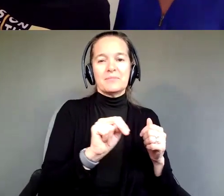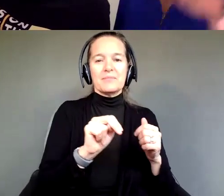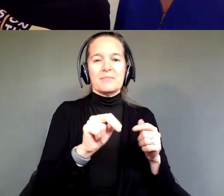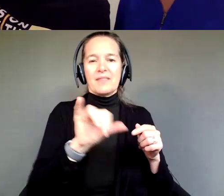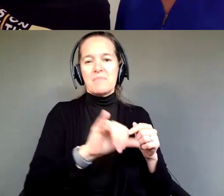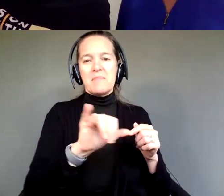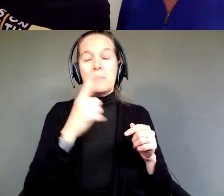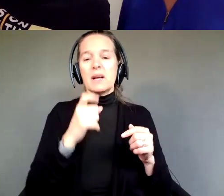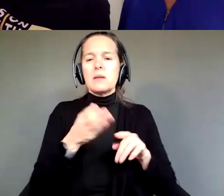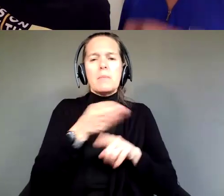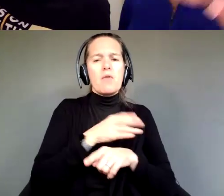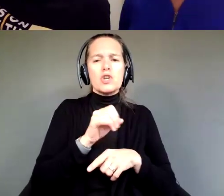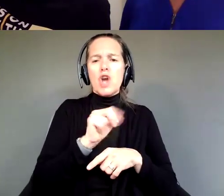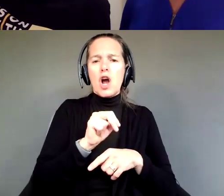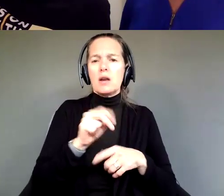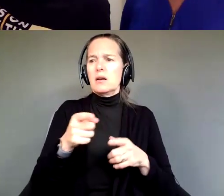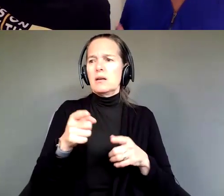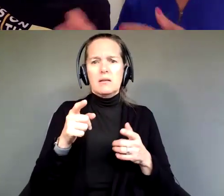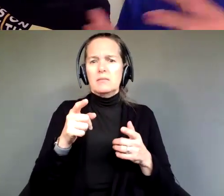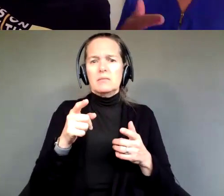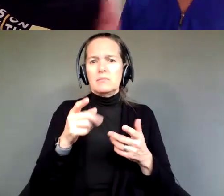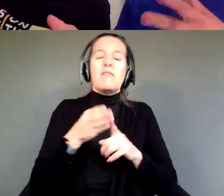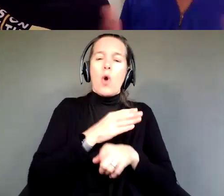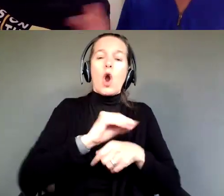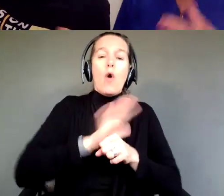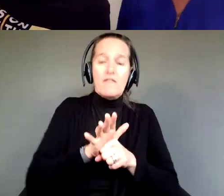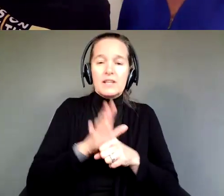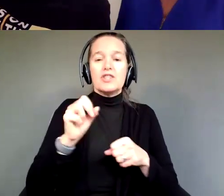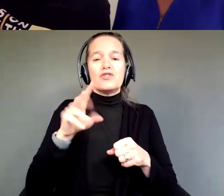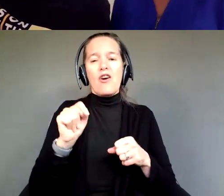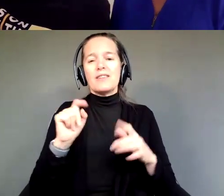Shawn was very social, he loved to go. His job coaches, everybody knows that.